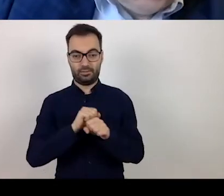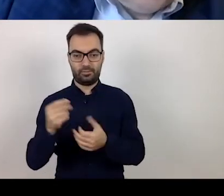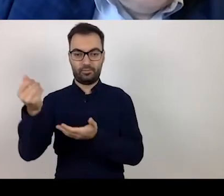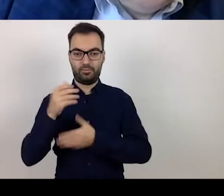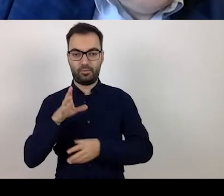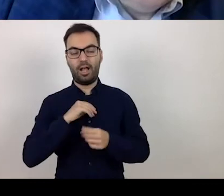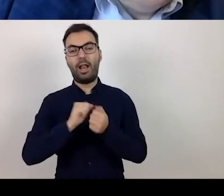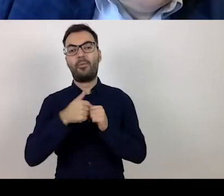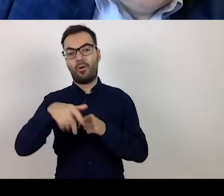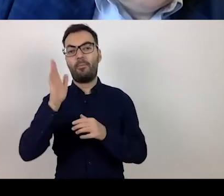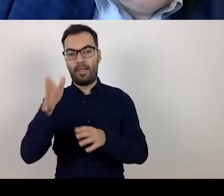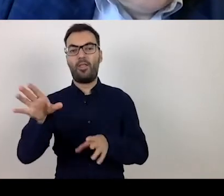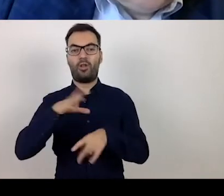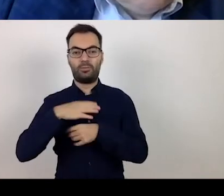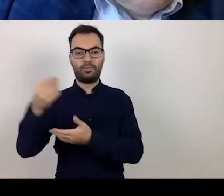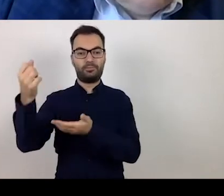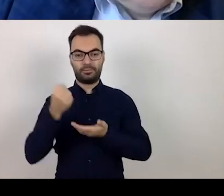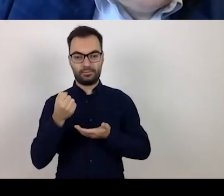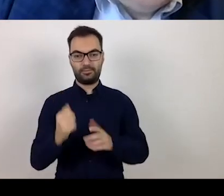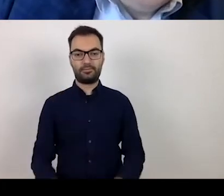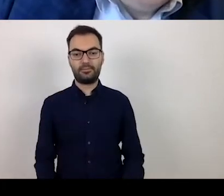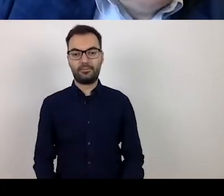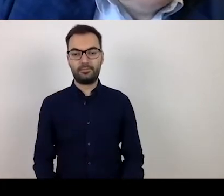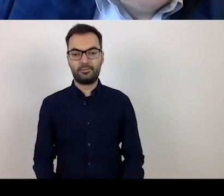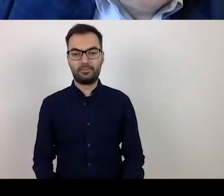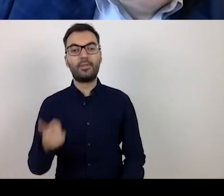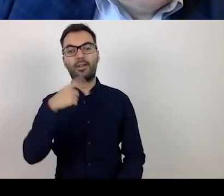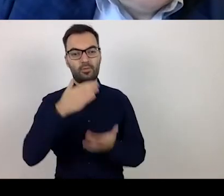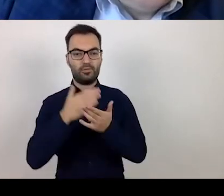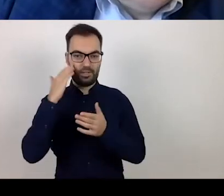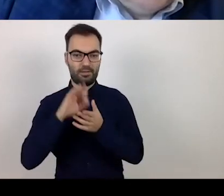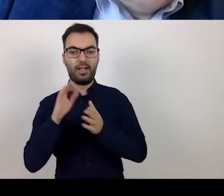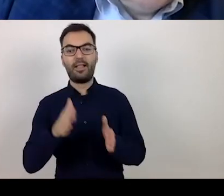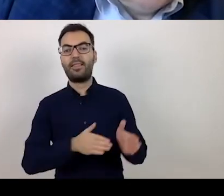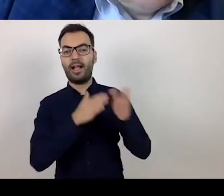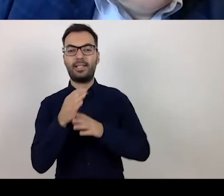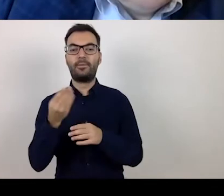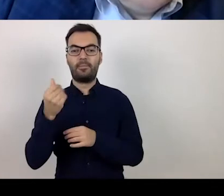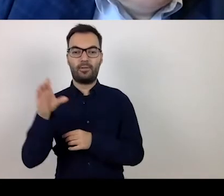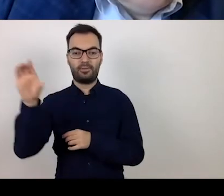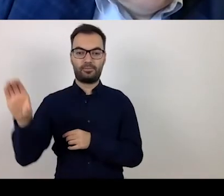As you know, another pot of money intended for fighting the coronavirus